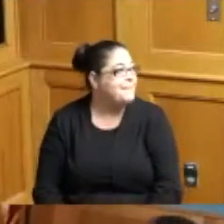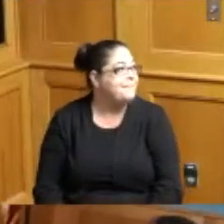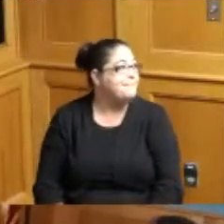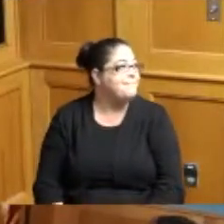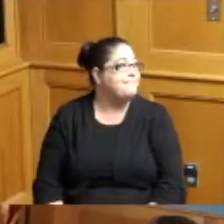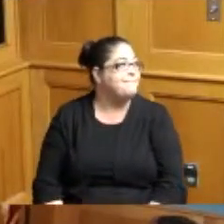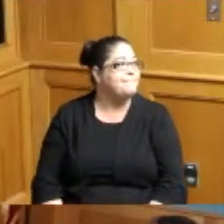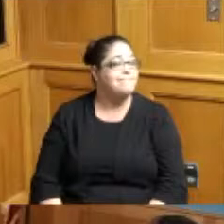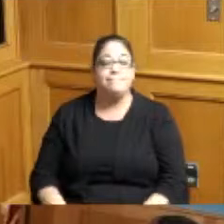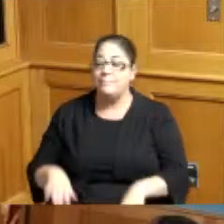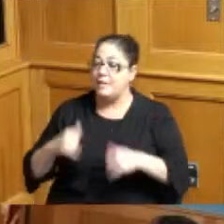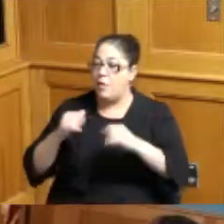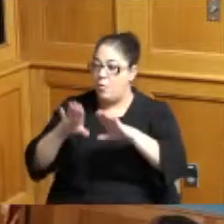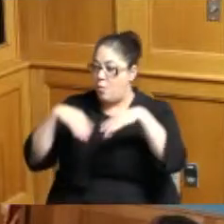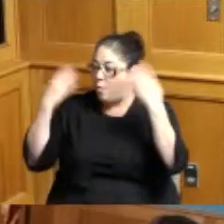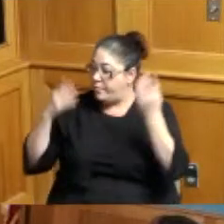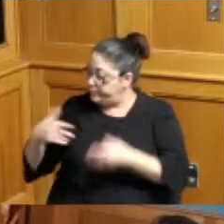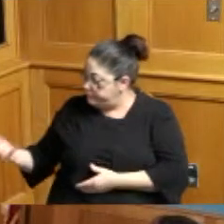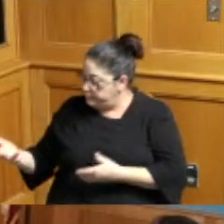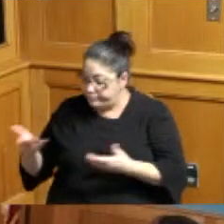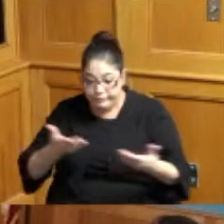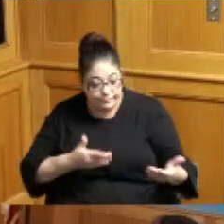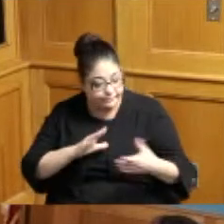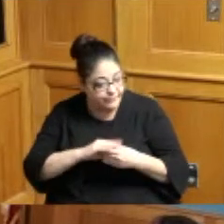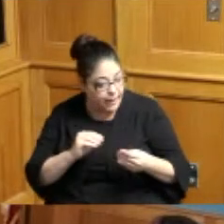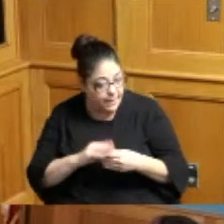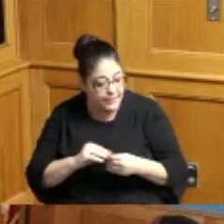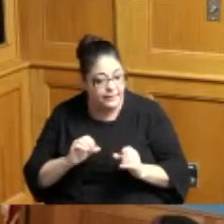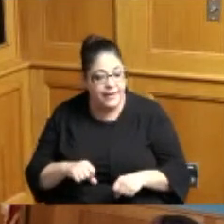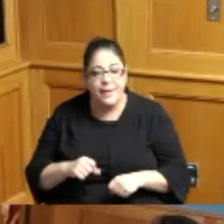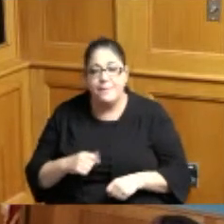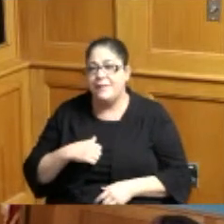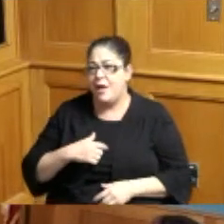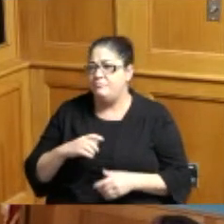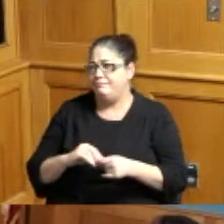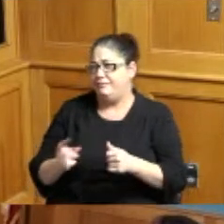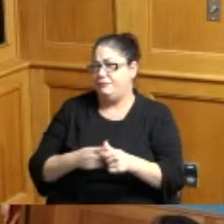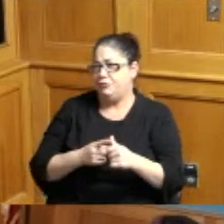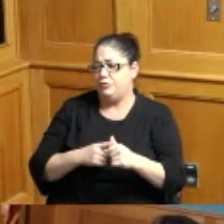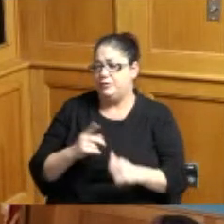and I'm going to open it up for my colleagues to say a bit but kinship care has always been